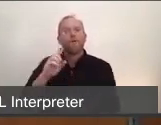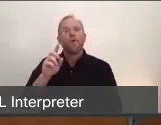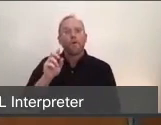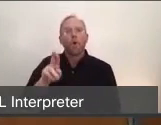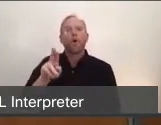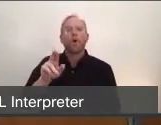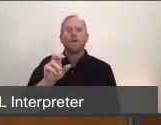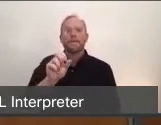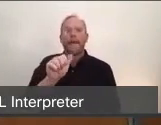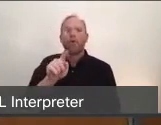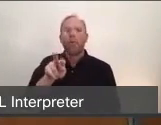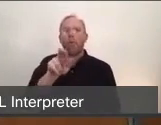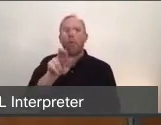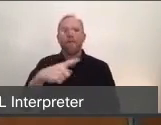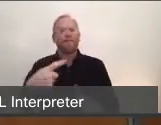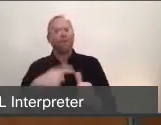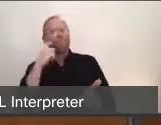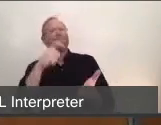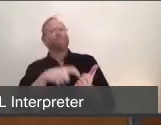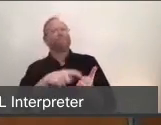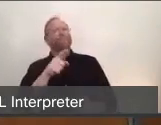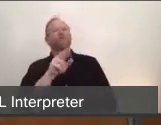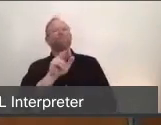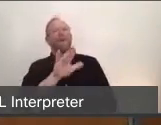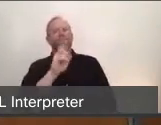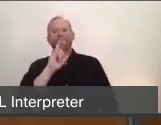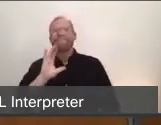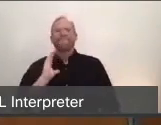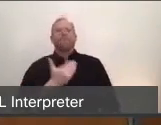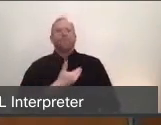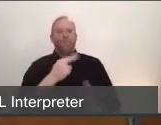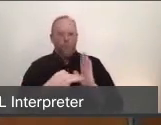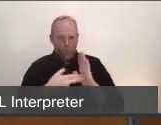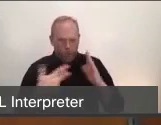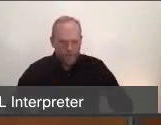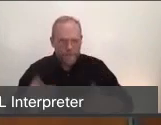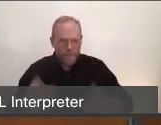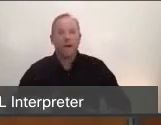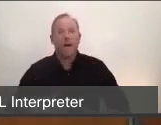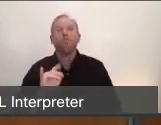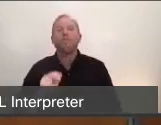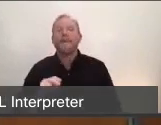in this pandemic. Marin's public health officers stepped forward with five other Bay Area counties